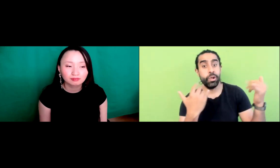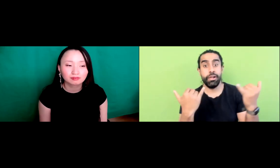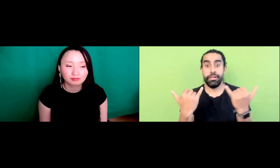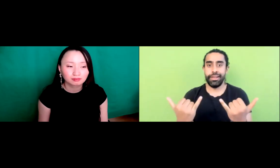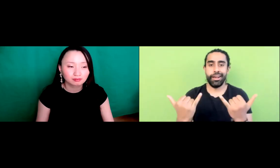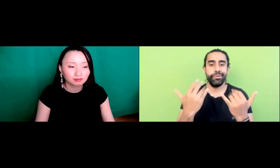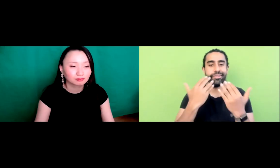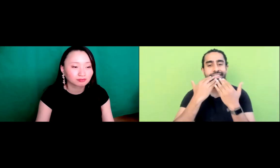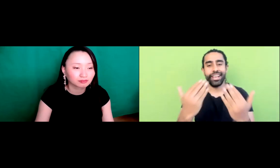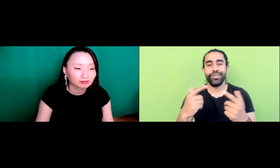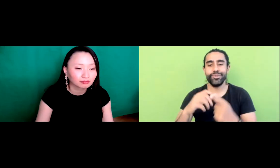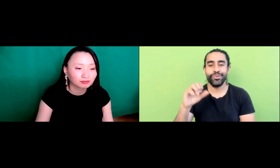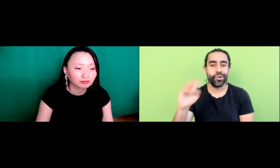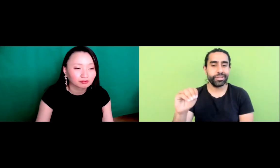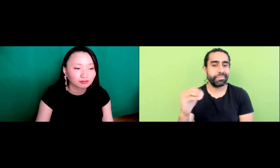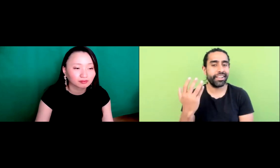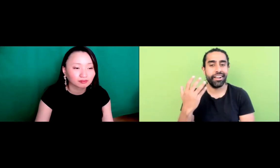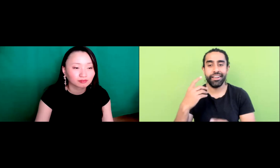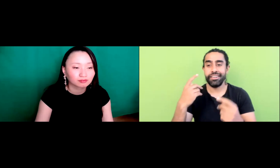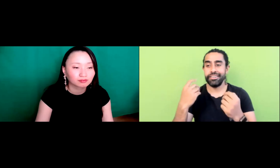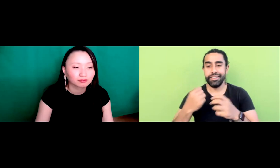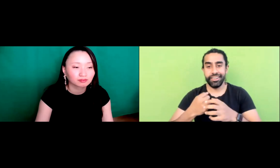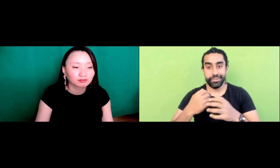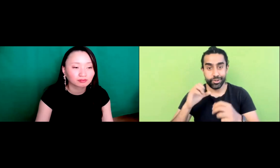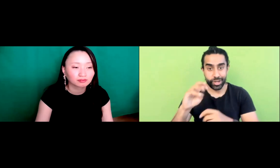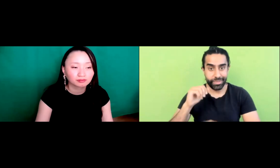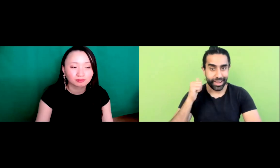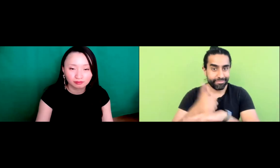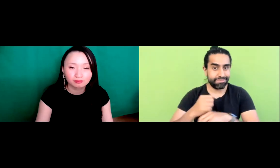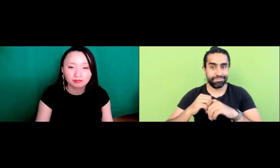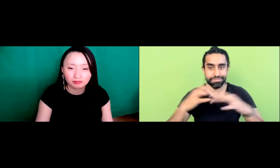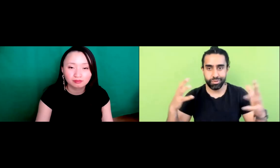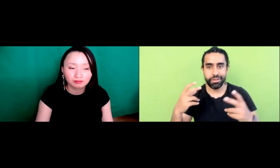use of videos and, and other resources and things like that. And especially thanks to